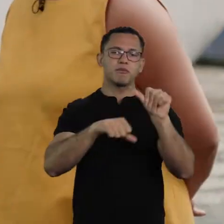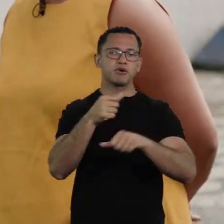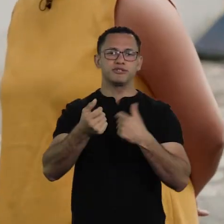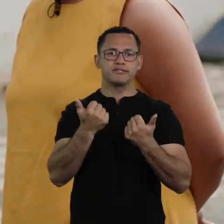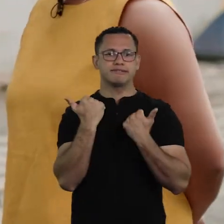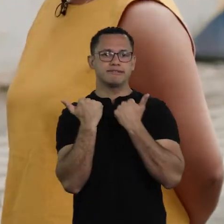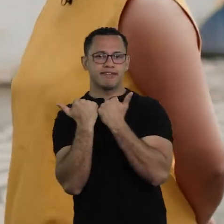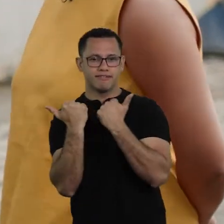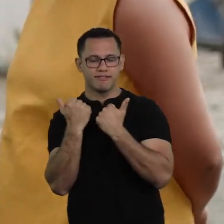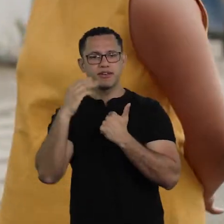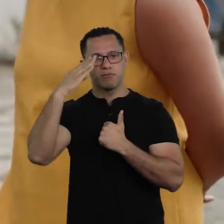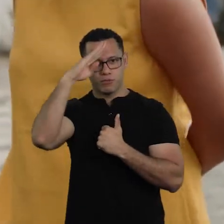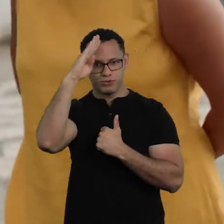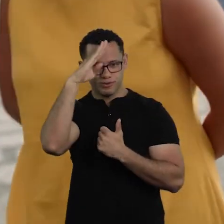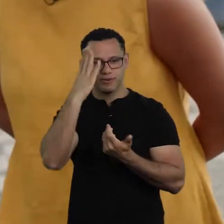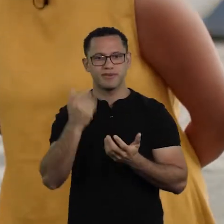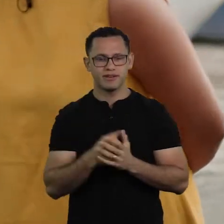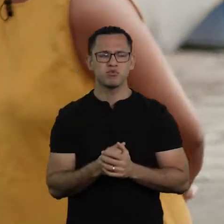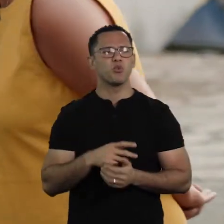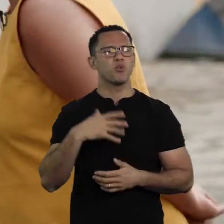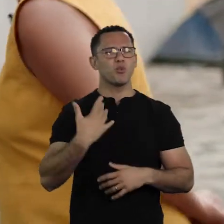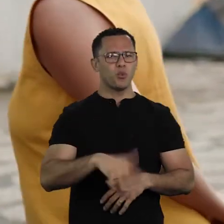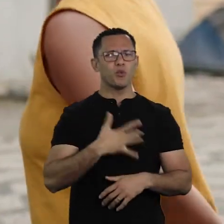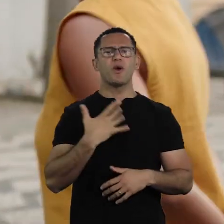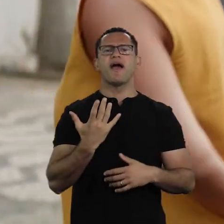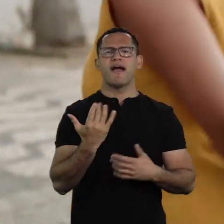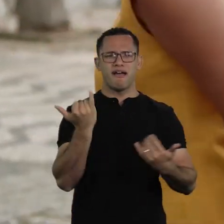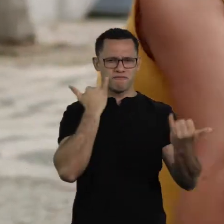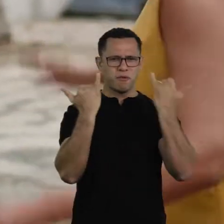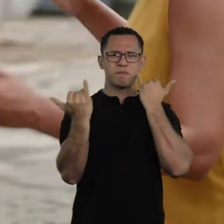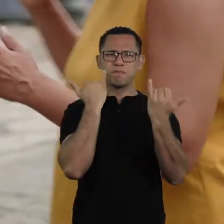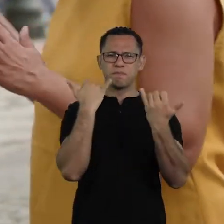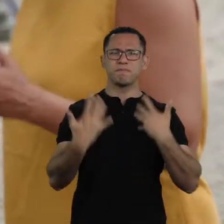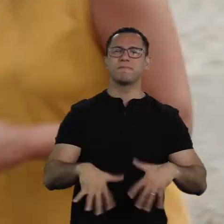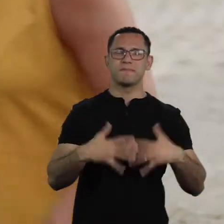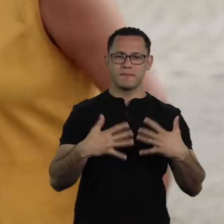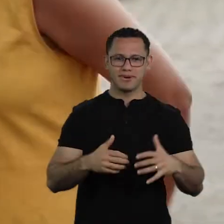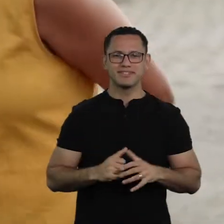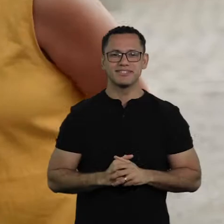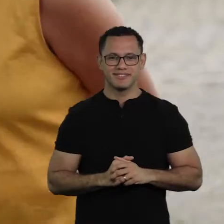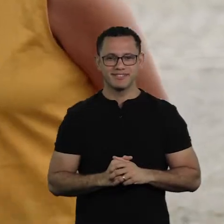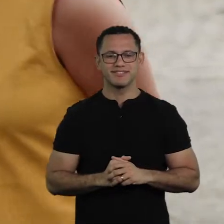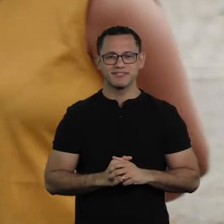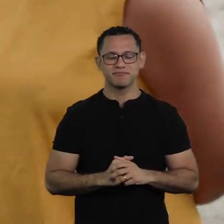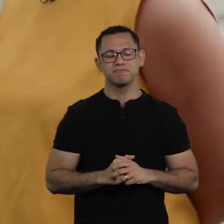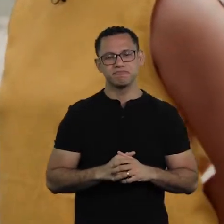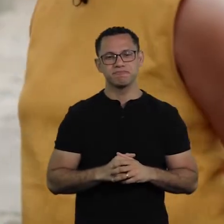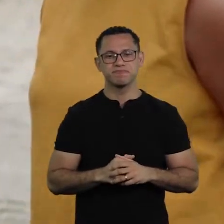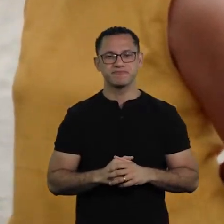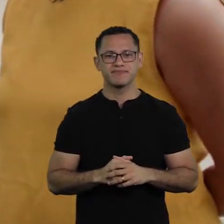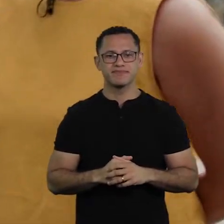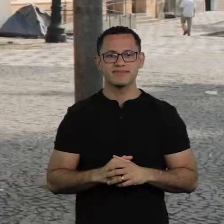Wow. It's a lot to process. Yes. Oh boy!